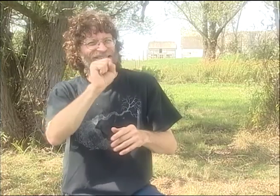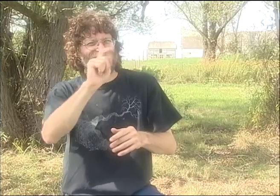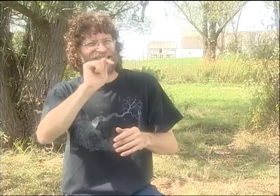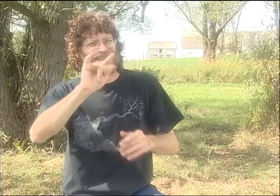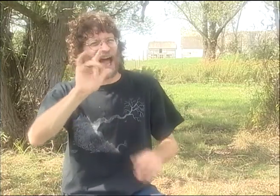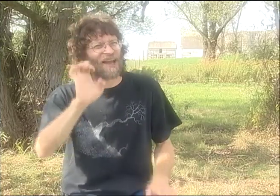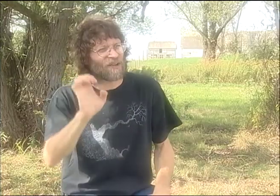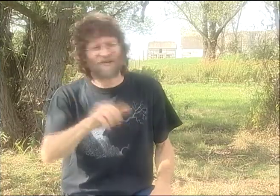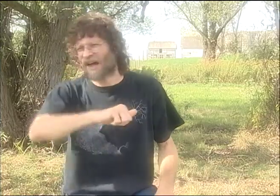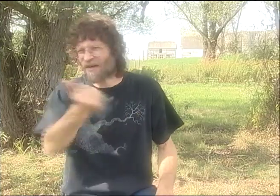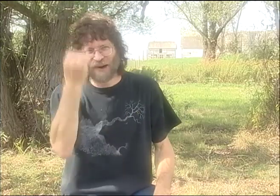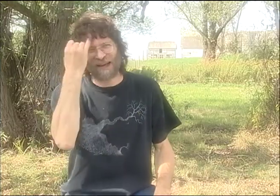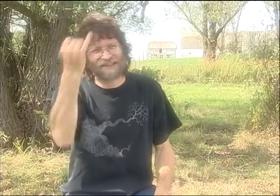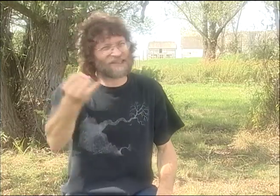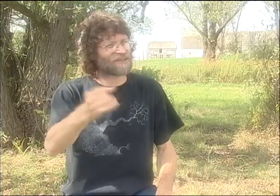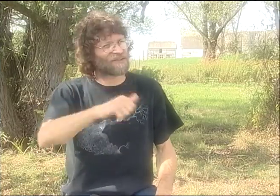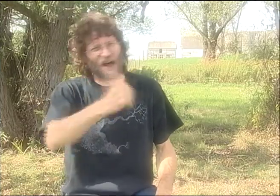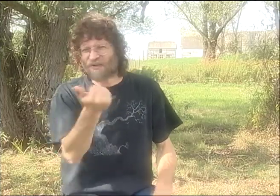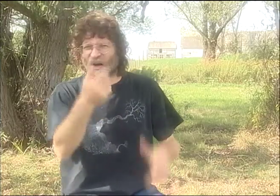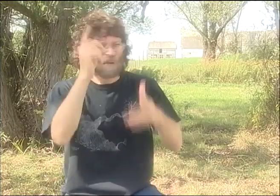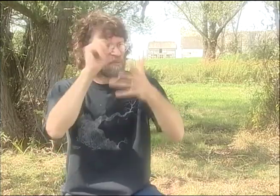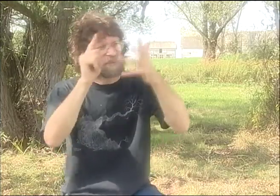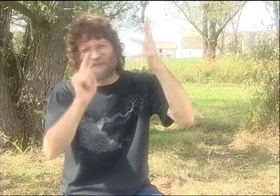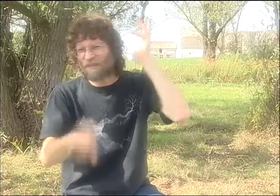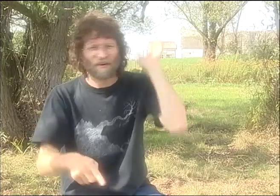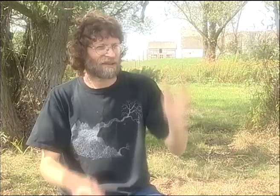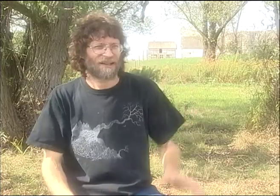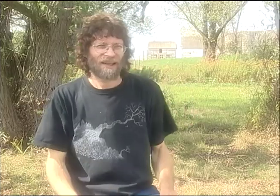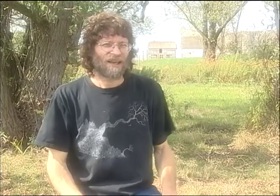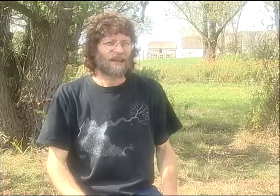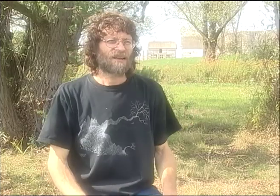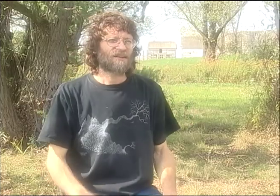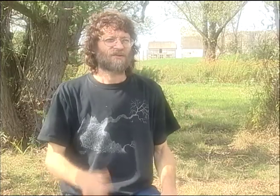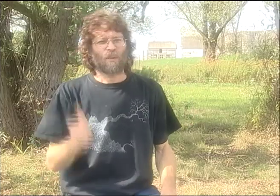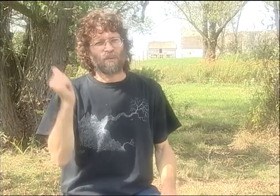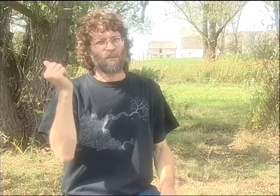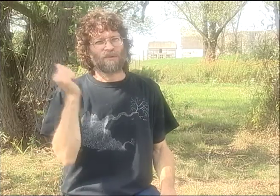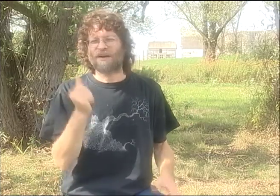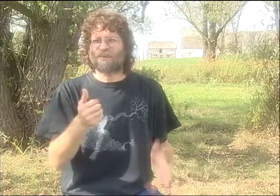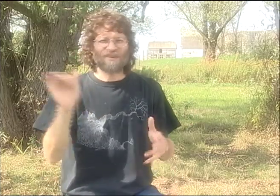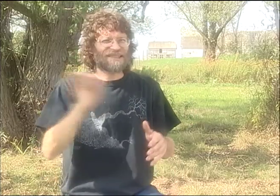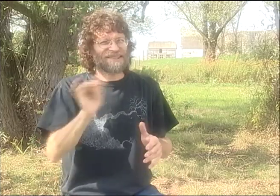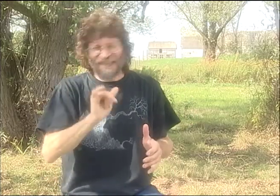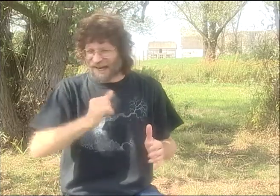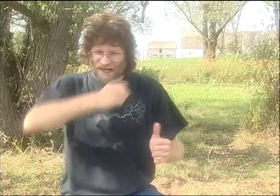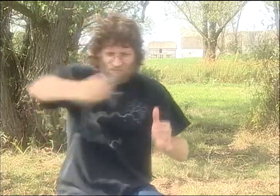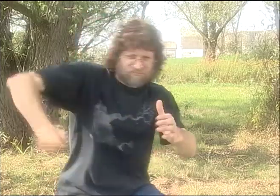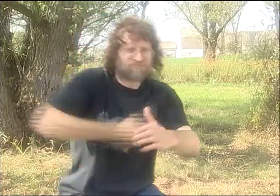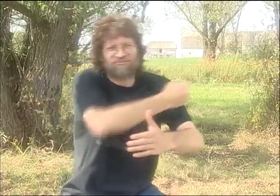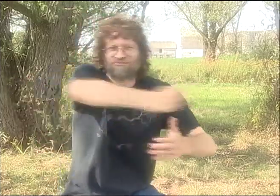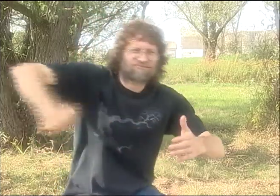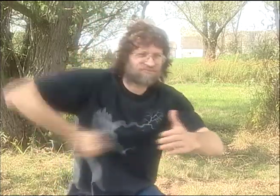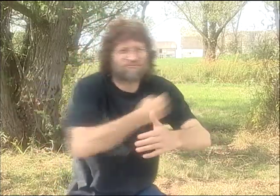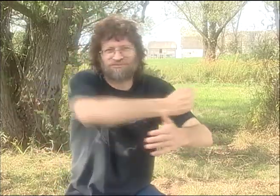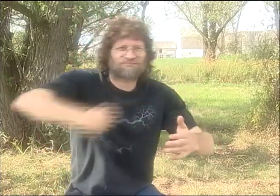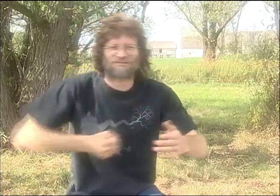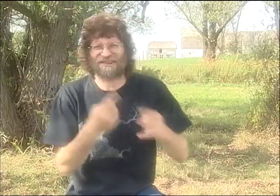IT'S NOT JUST US. IT'S NOT JUST DEBBIE OR PATRICK OR US. THERE'S ALL THESE DIFFERENT STYLES OUT THERE, DIFFERENT IDEAS, DIFFERENT WAYS TO GO ABOUT IT